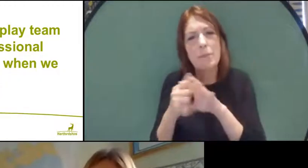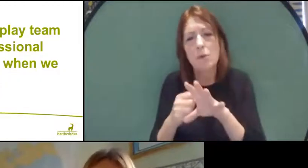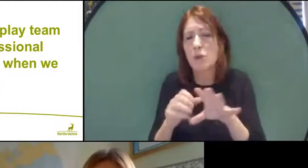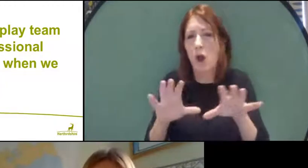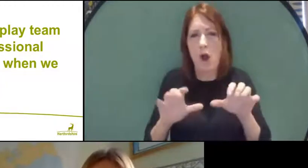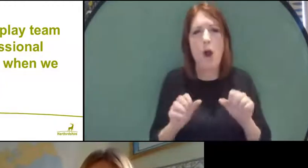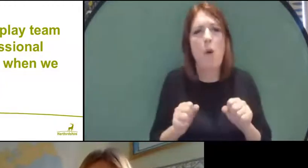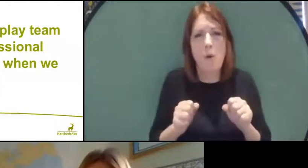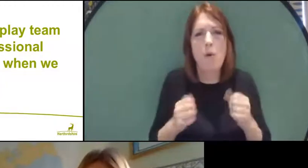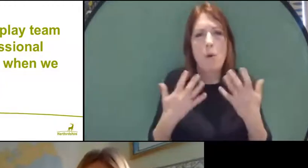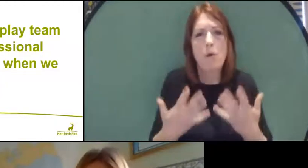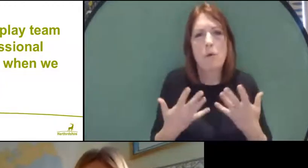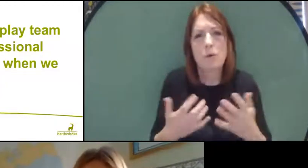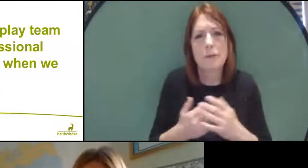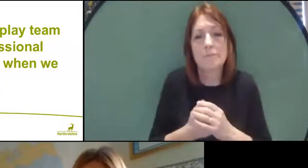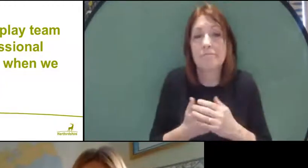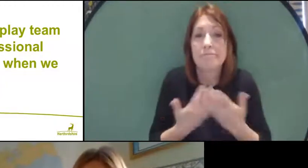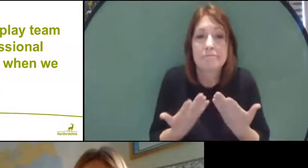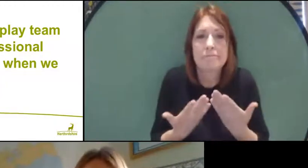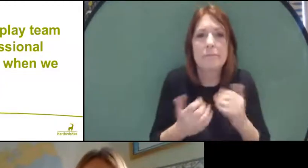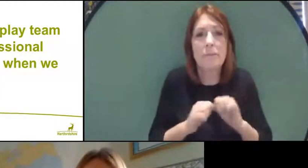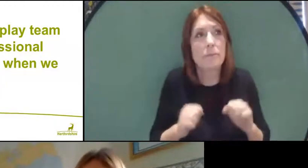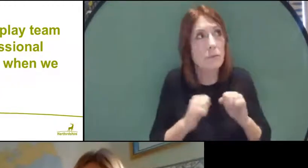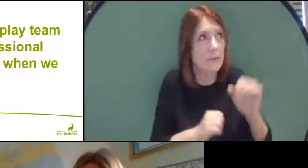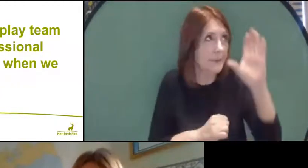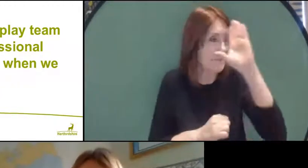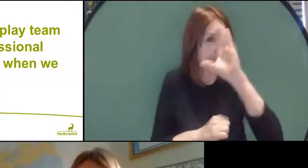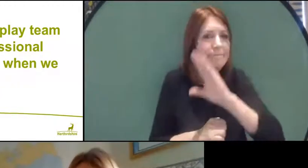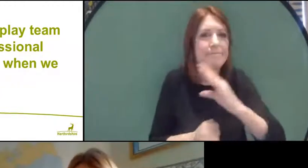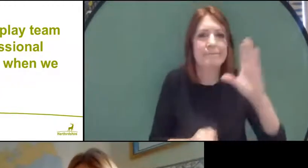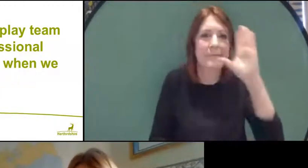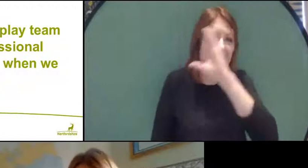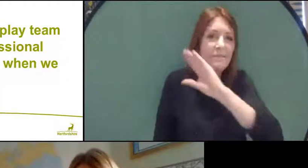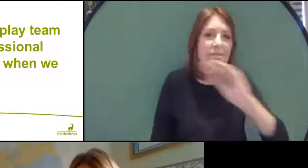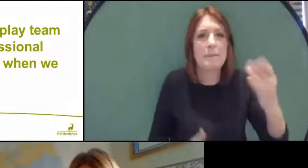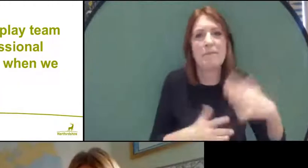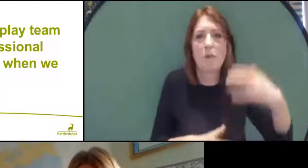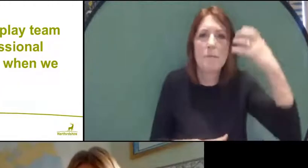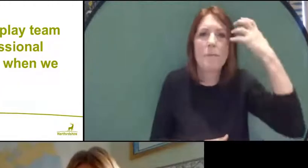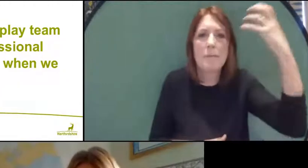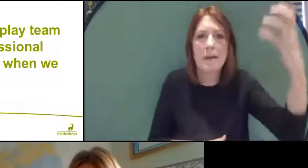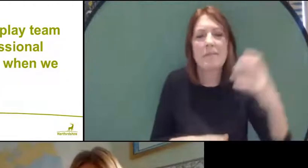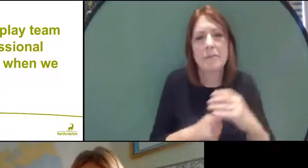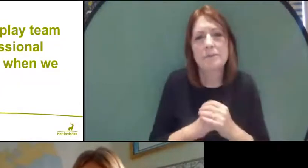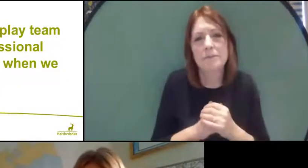until uh further announcement from government. So in the announcement from the Prime Minister